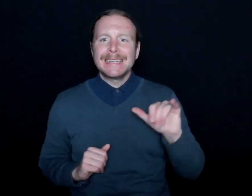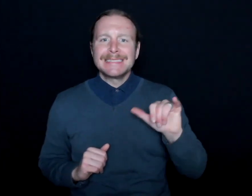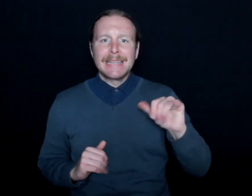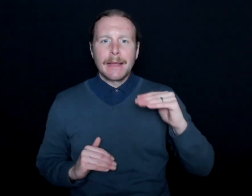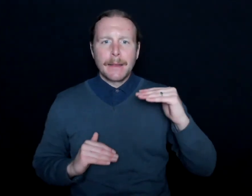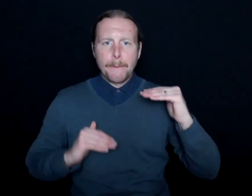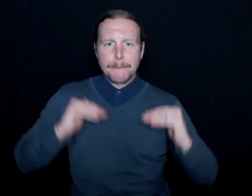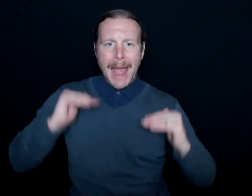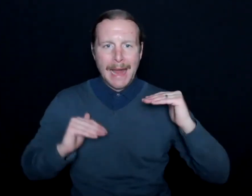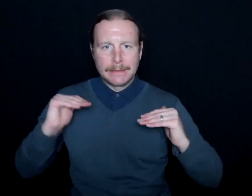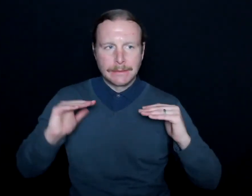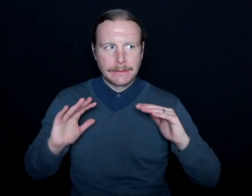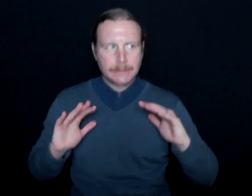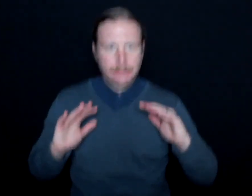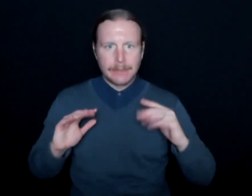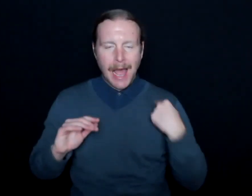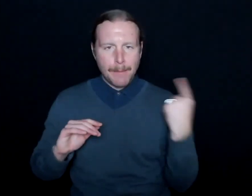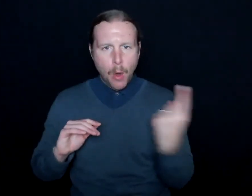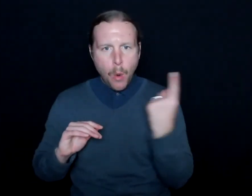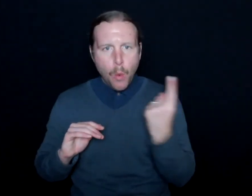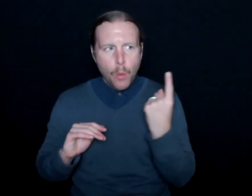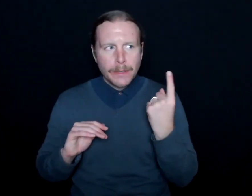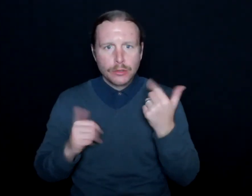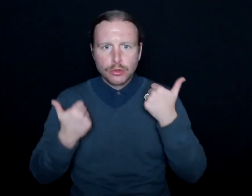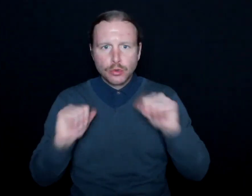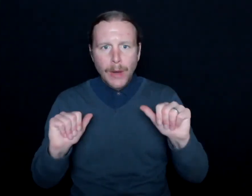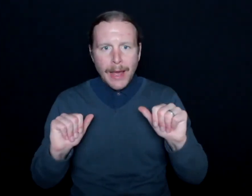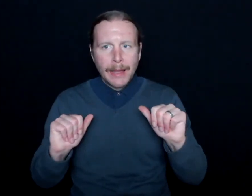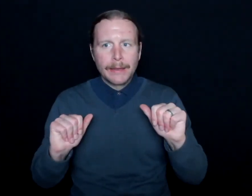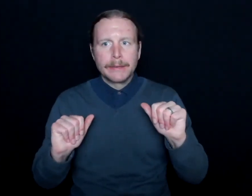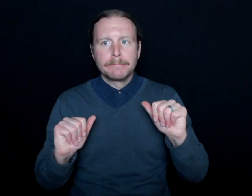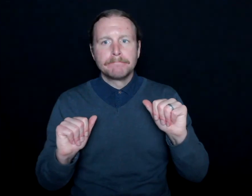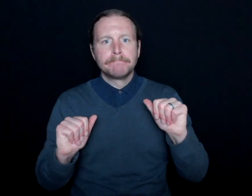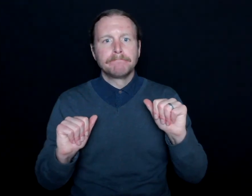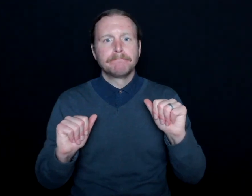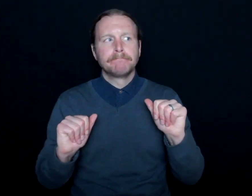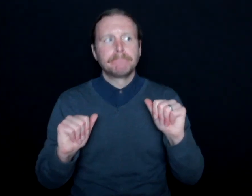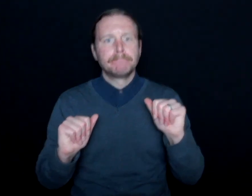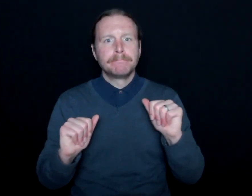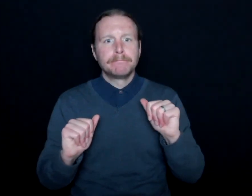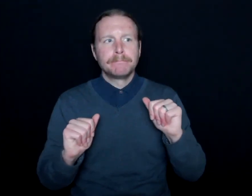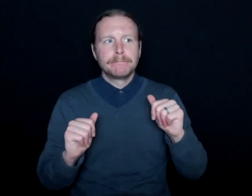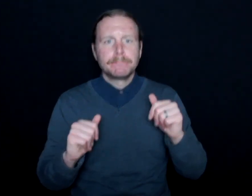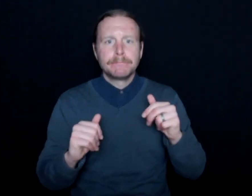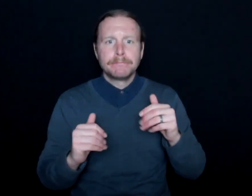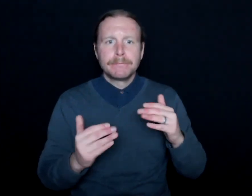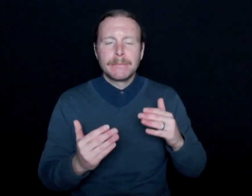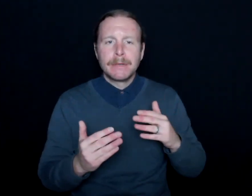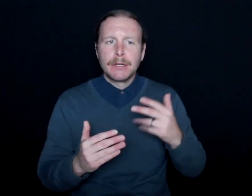sort of thing. I always tried to navigate in a humble manner,